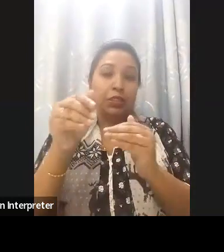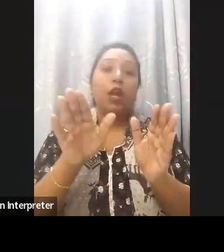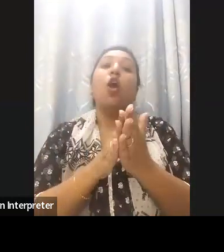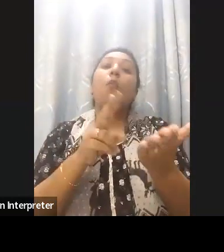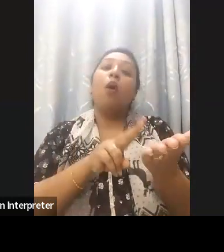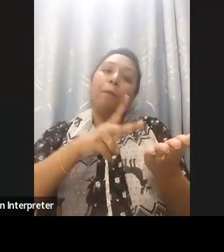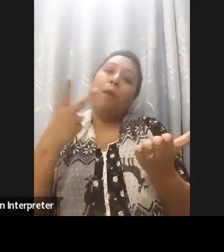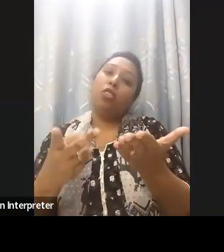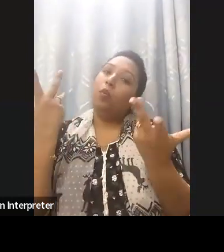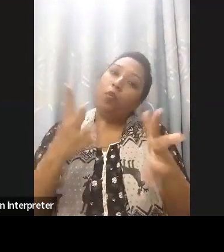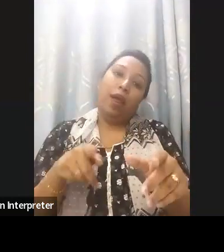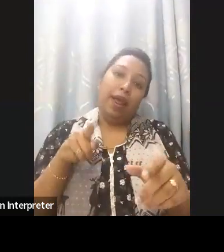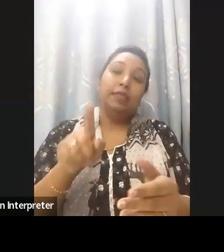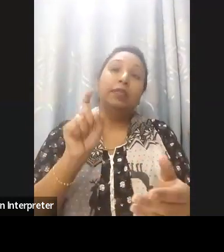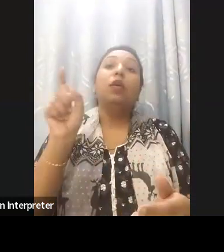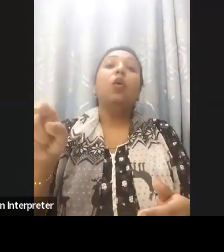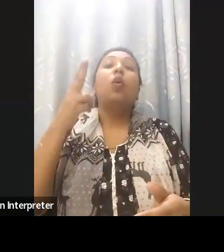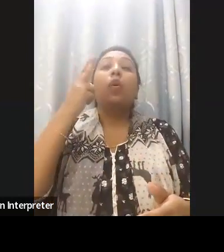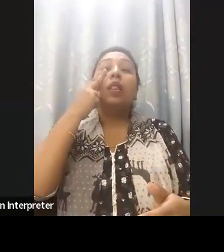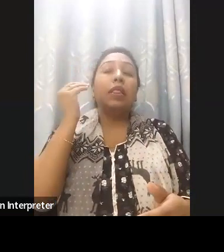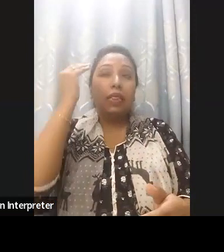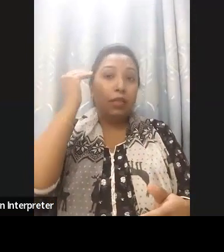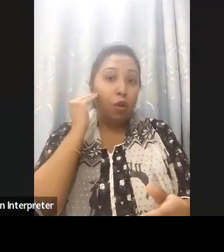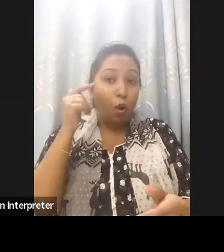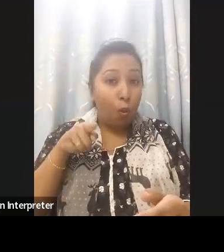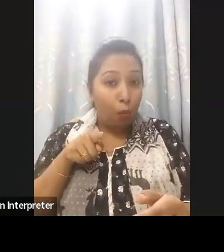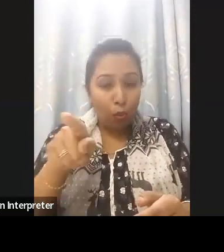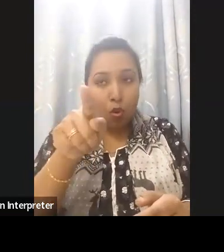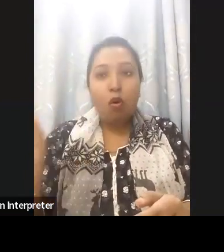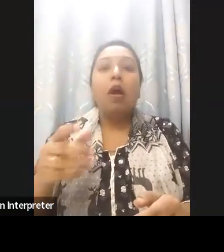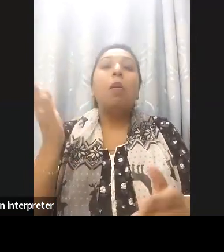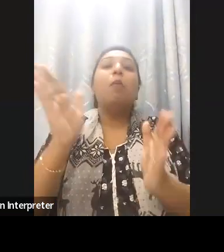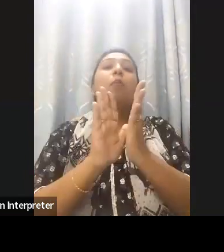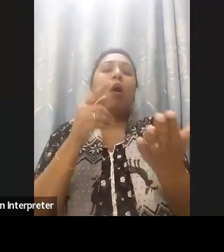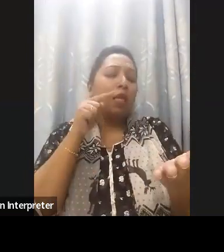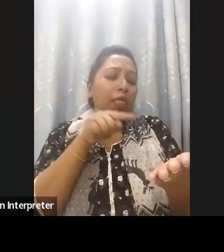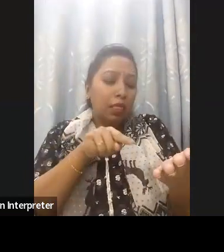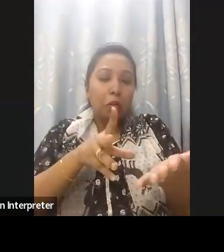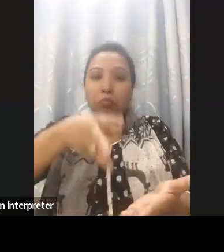including those with the visual impairments have gained access to the free education materials. The